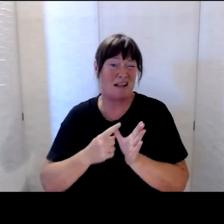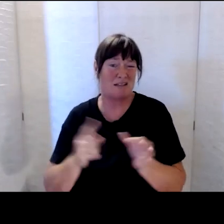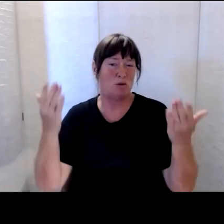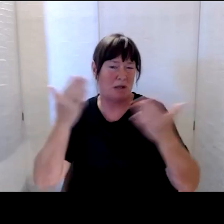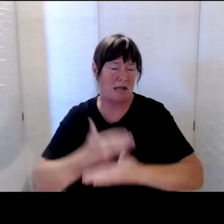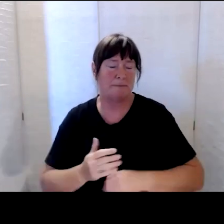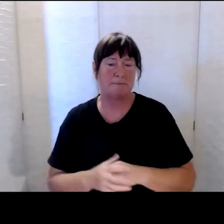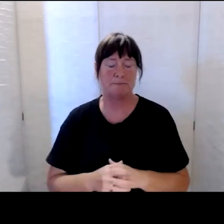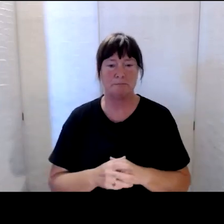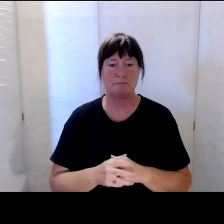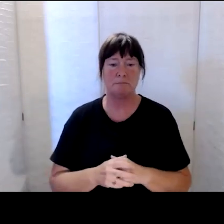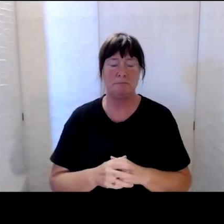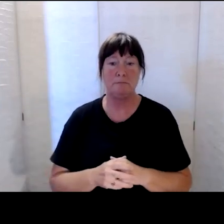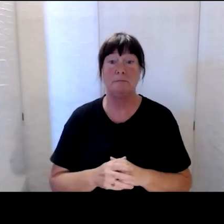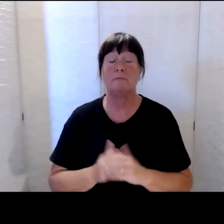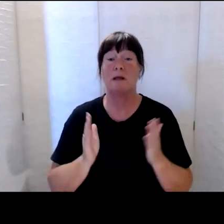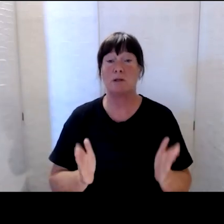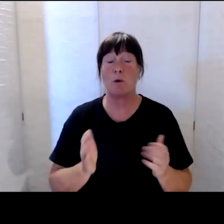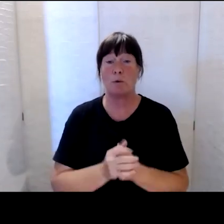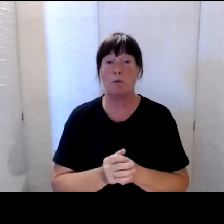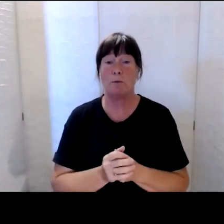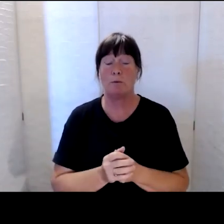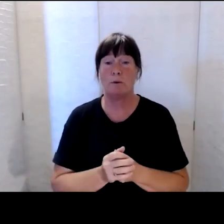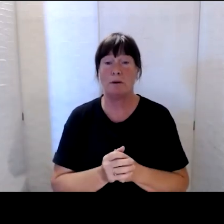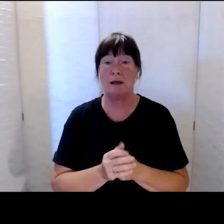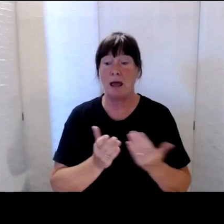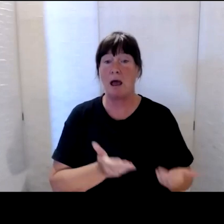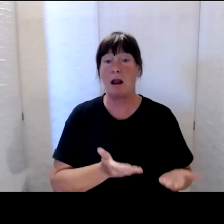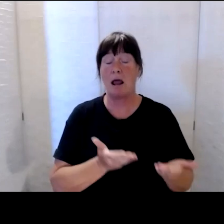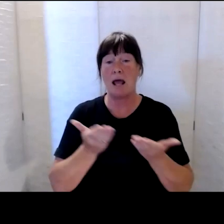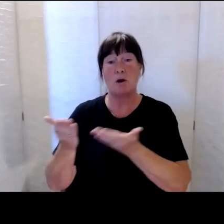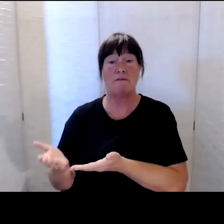So without further ado, I'd like to hand over to Paula.